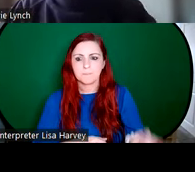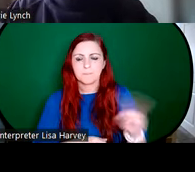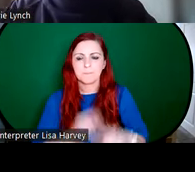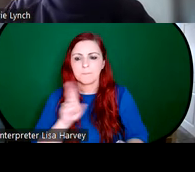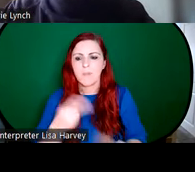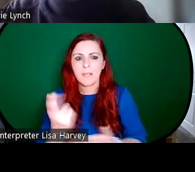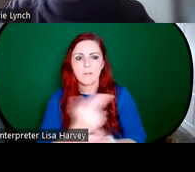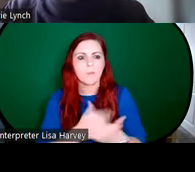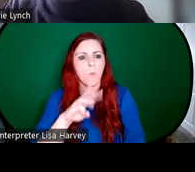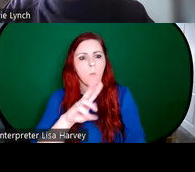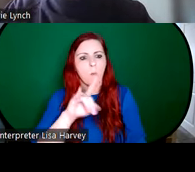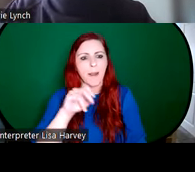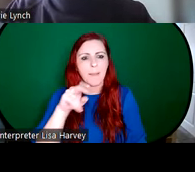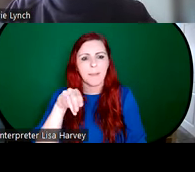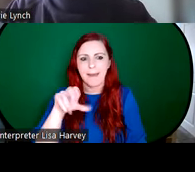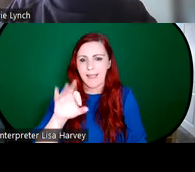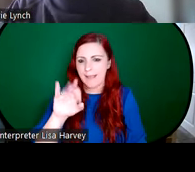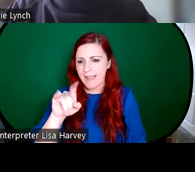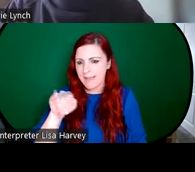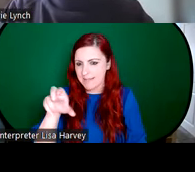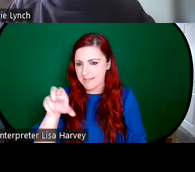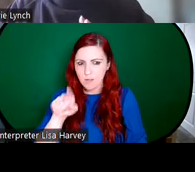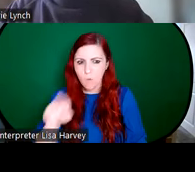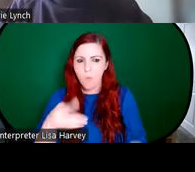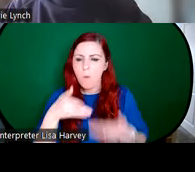artist Whilhelmina Geddes was born in Leitrim but is most closely associated